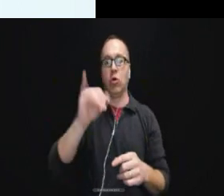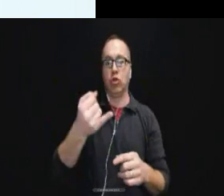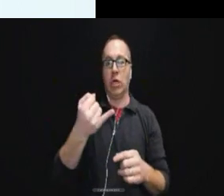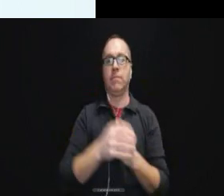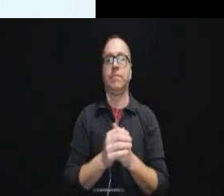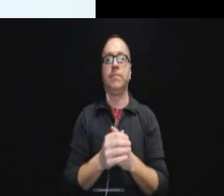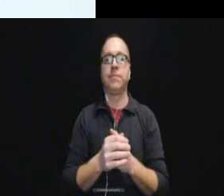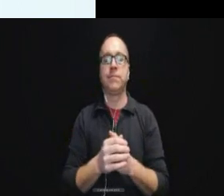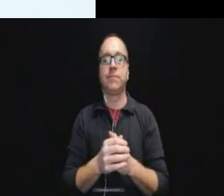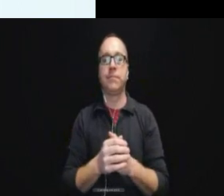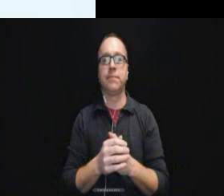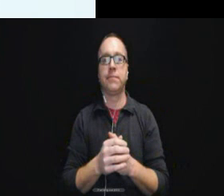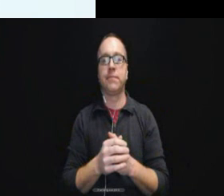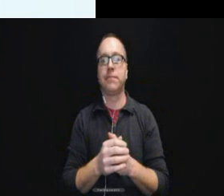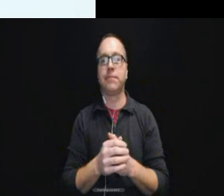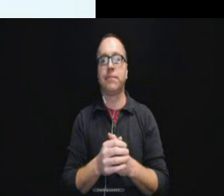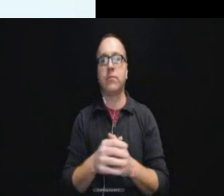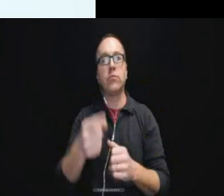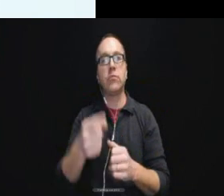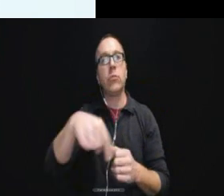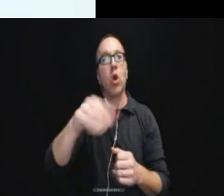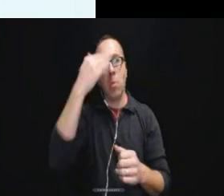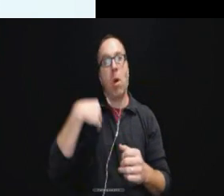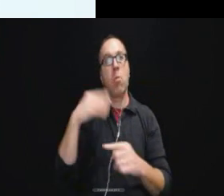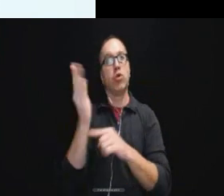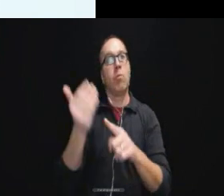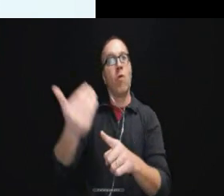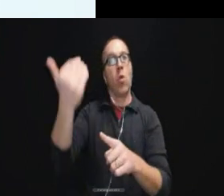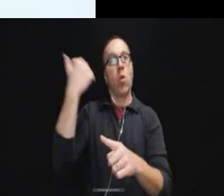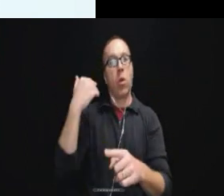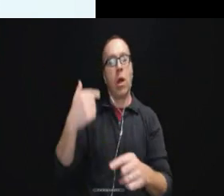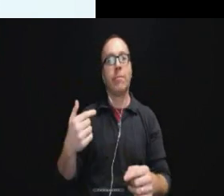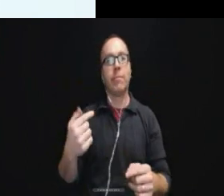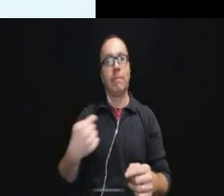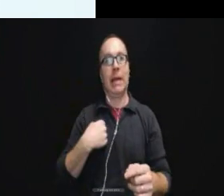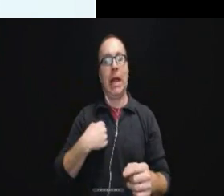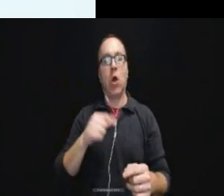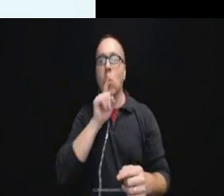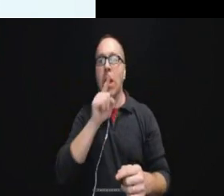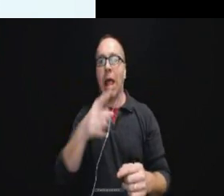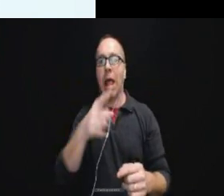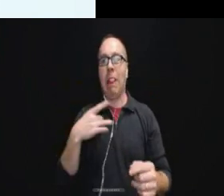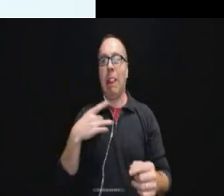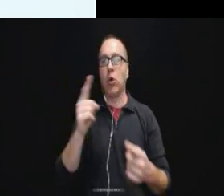And those who have heard my presentations before I really like to look at Department